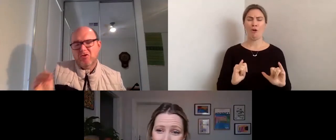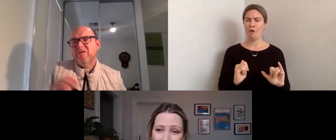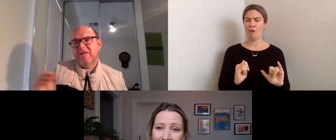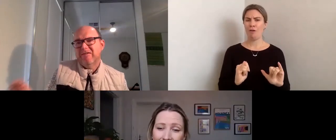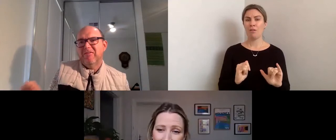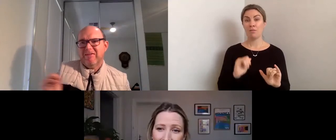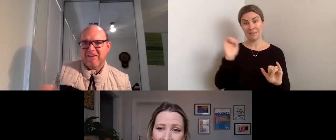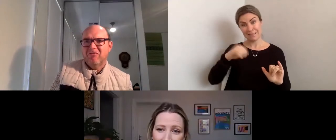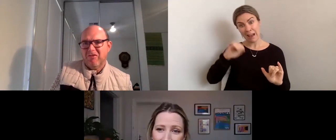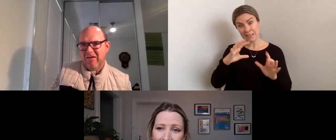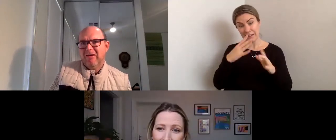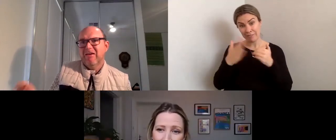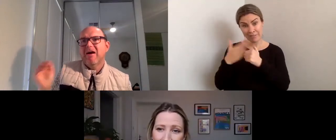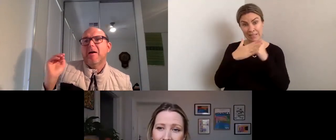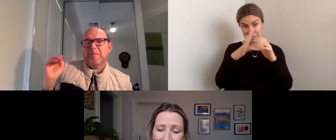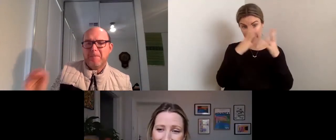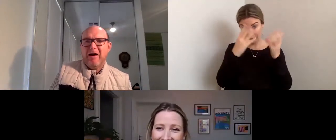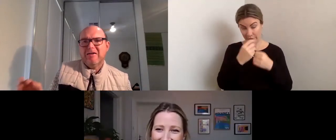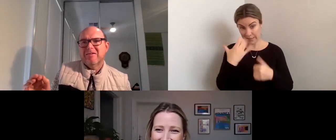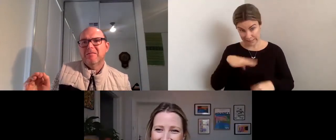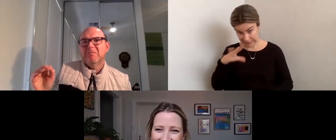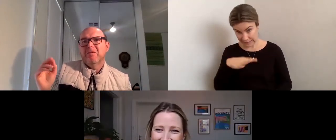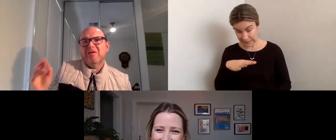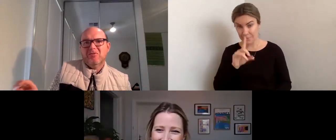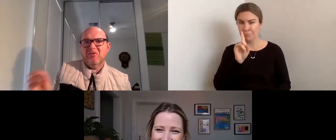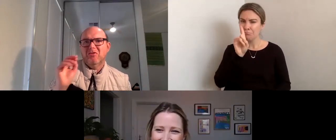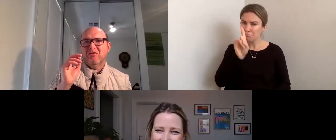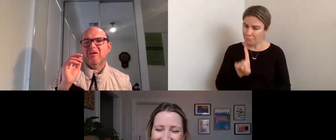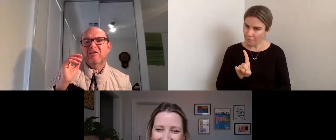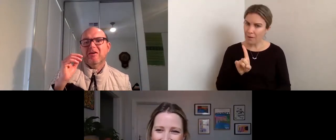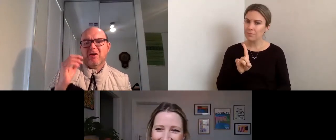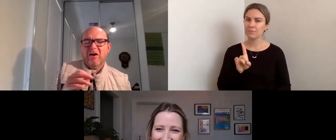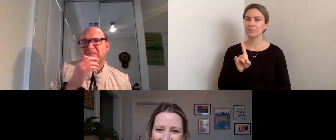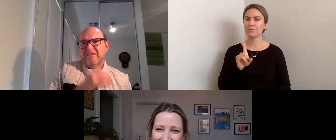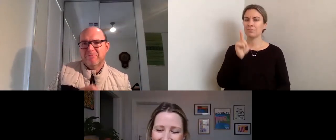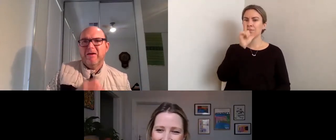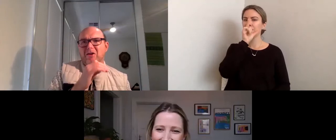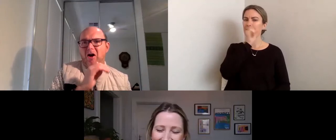Yes, you do need to fix everything. But to kind of expect "I